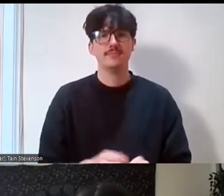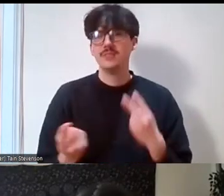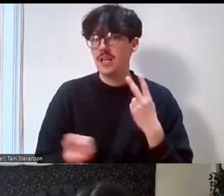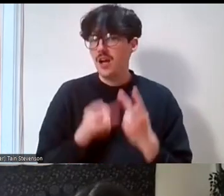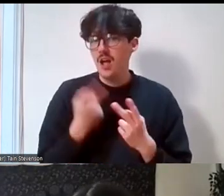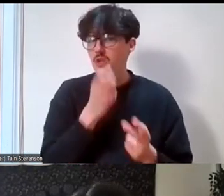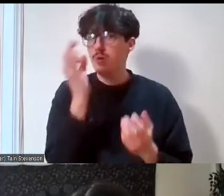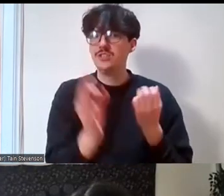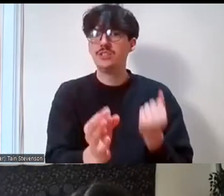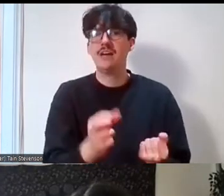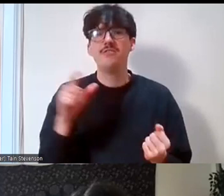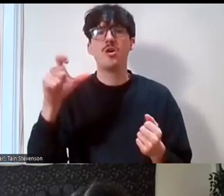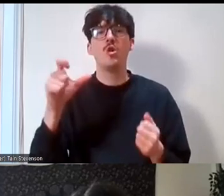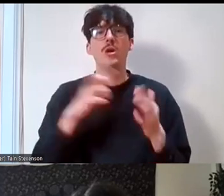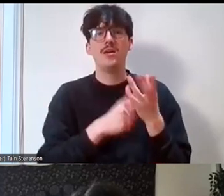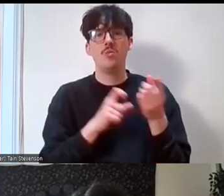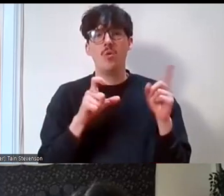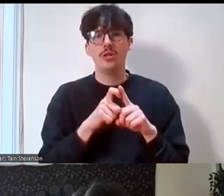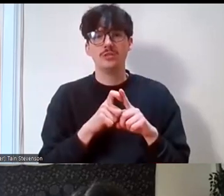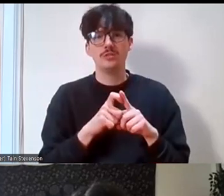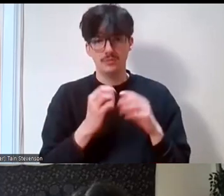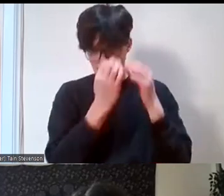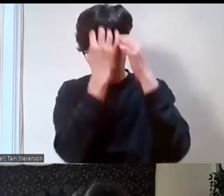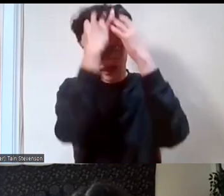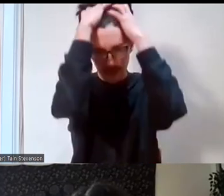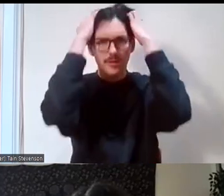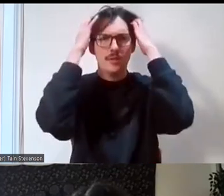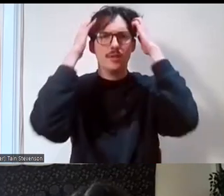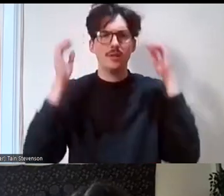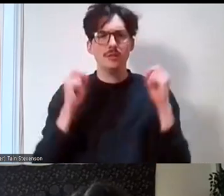this question is from Chloe Ward. So, Chloe's question, again and it's a question for anybody